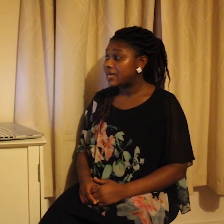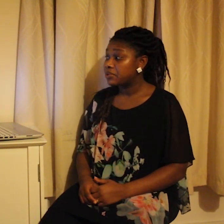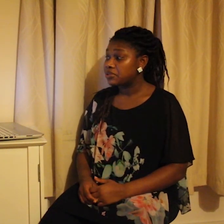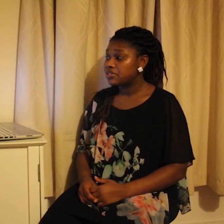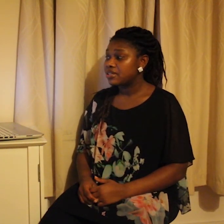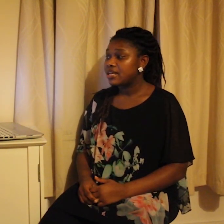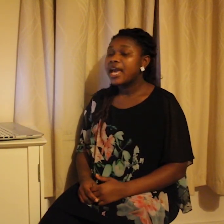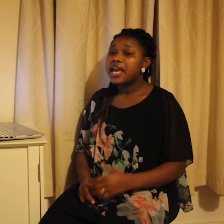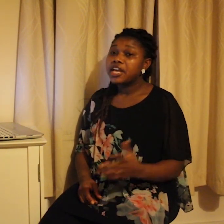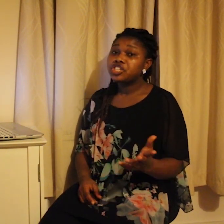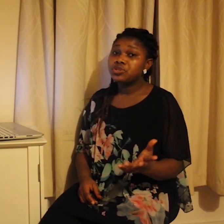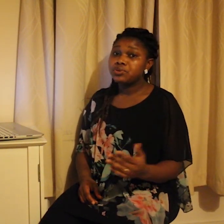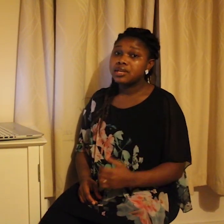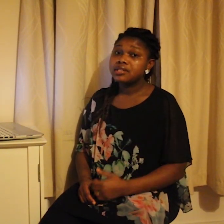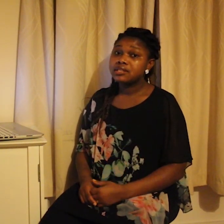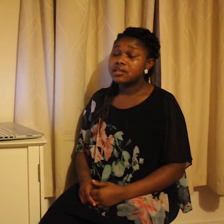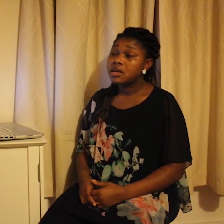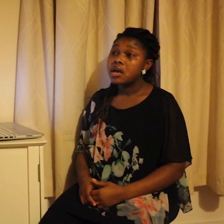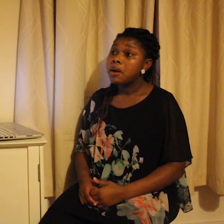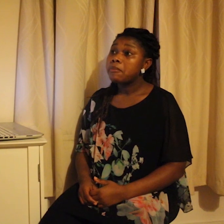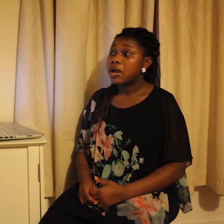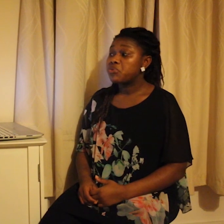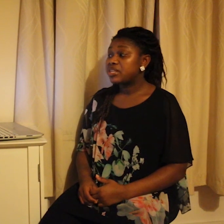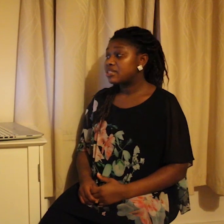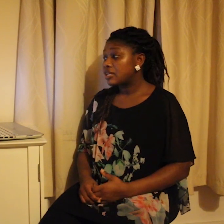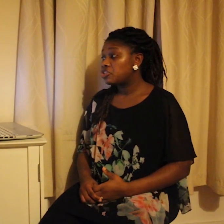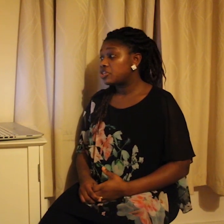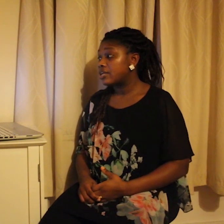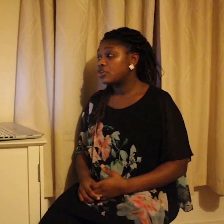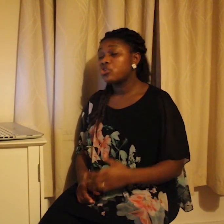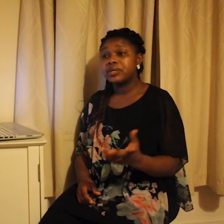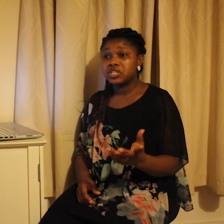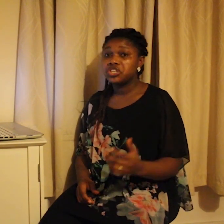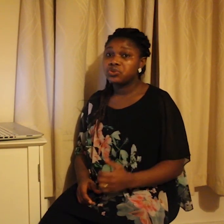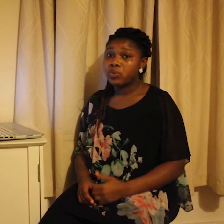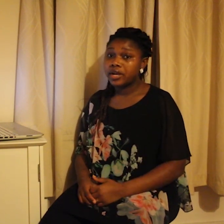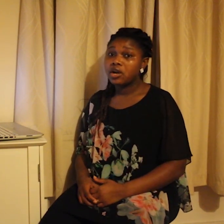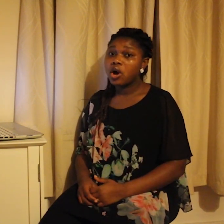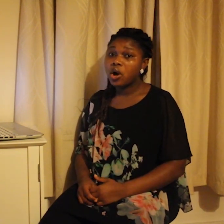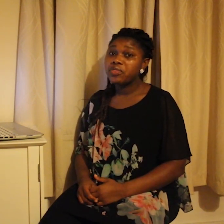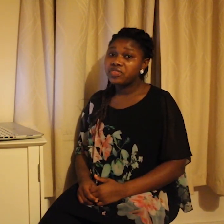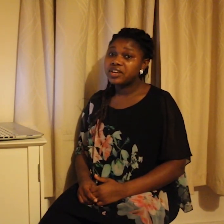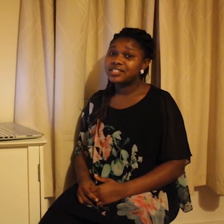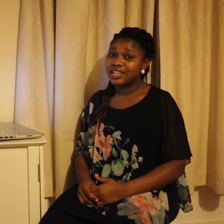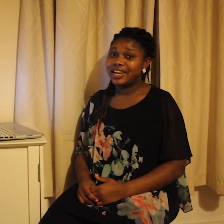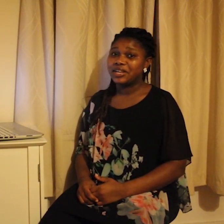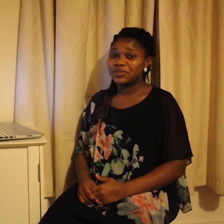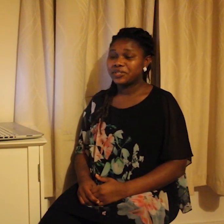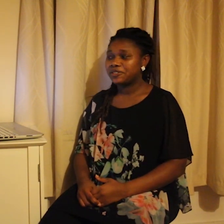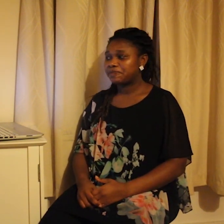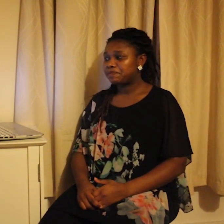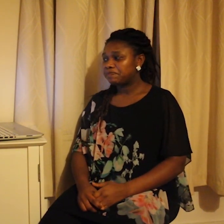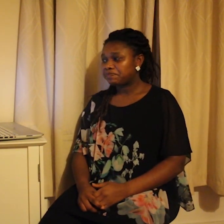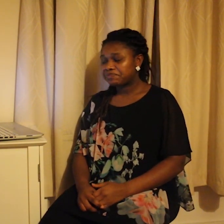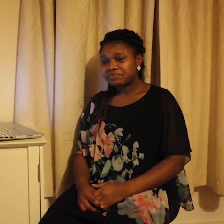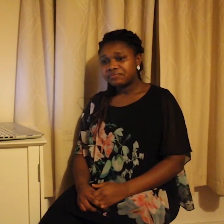users and my research and documentation work on the sign language.